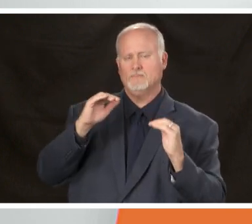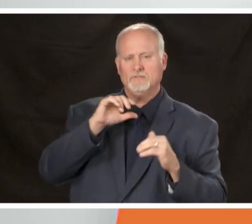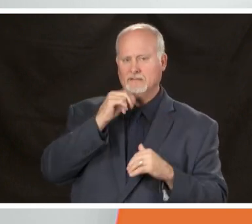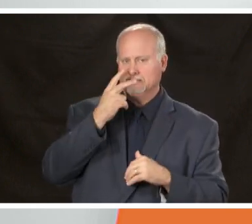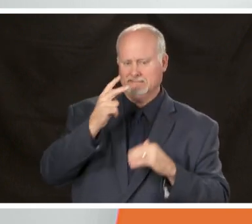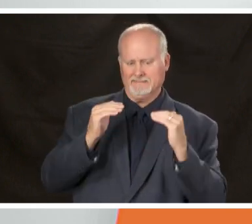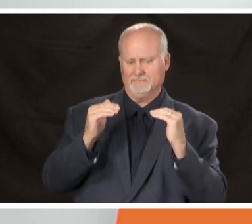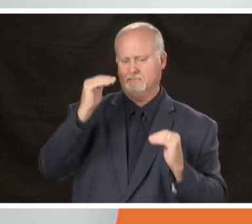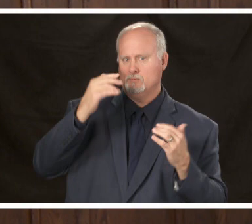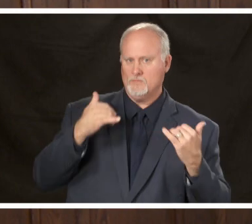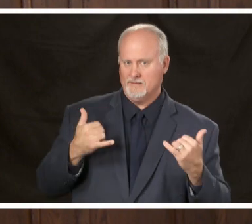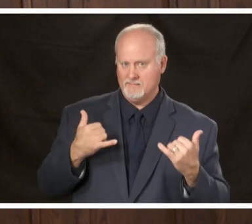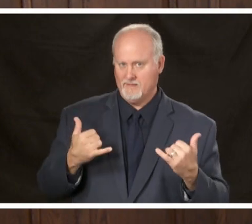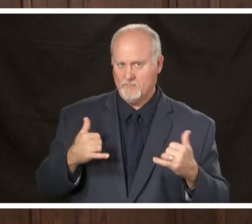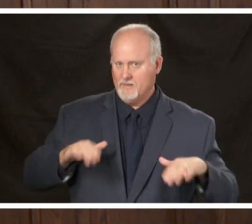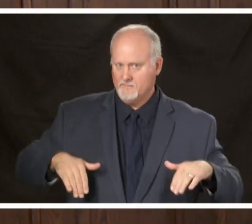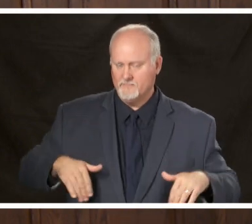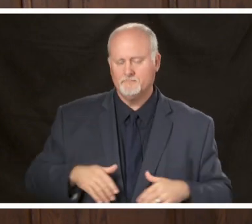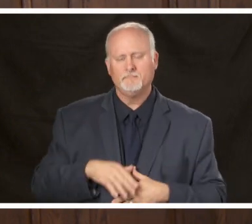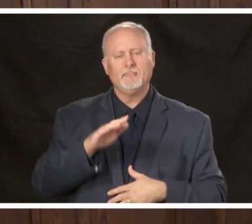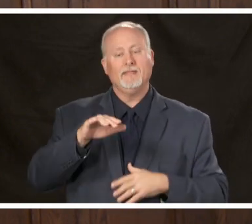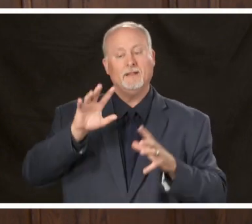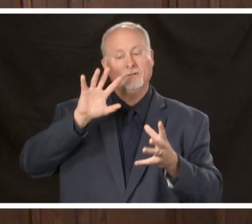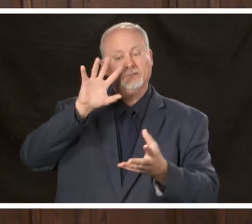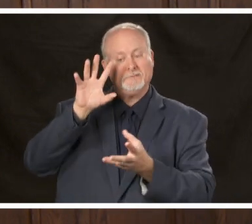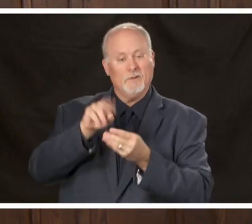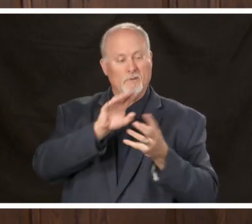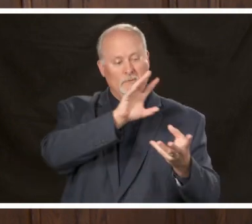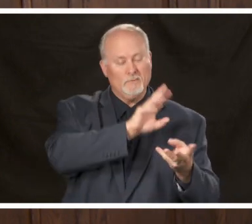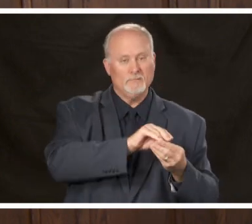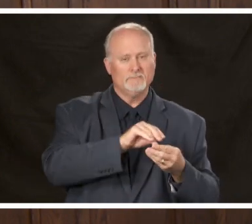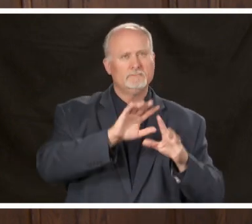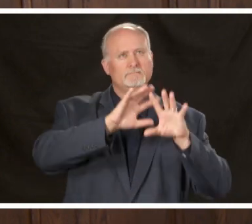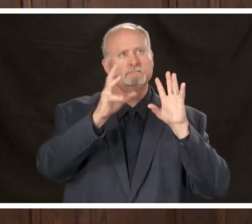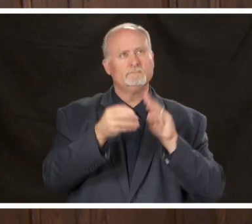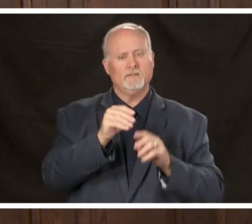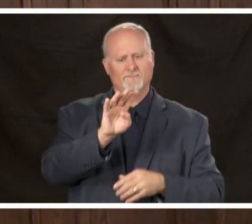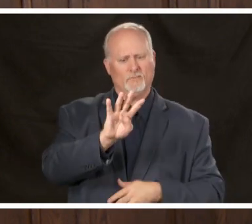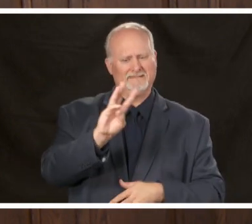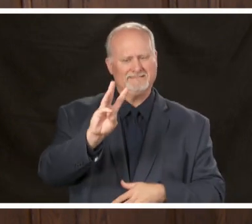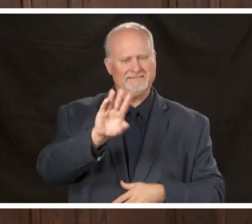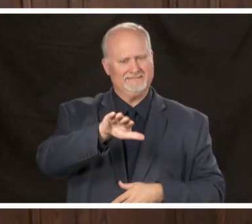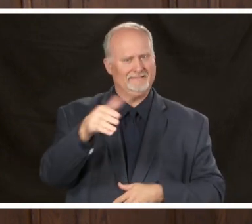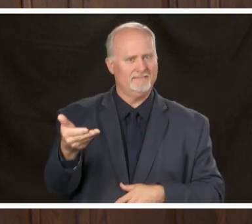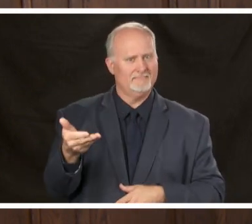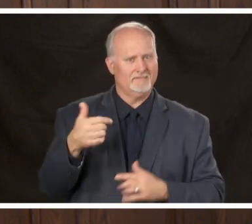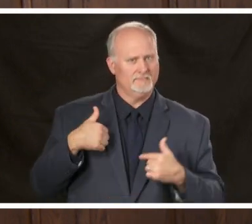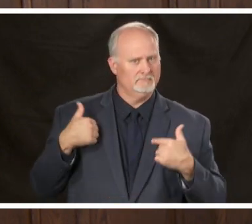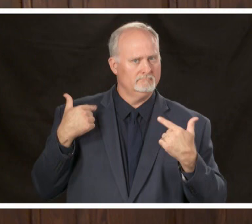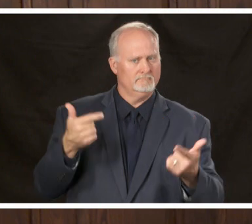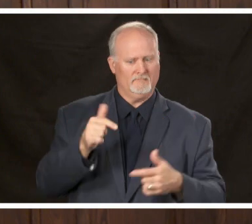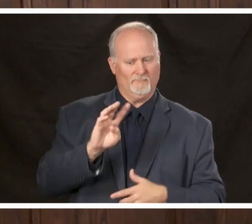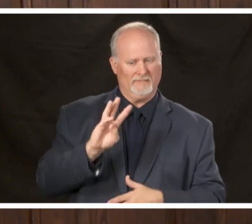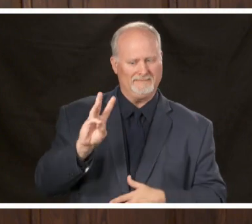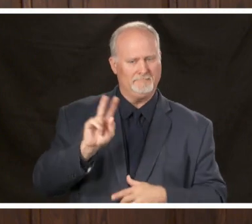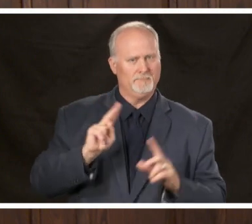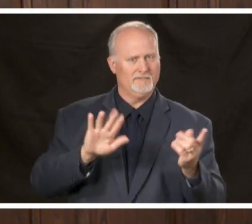now you know our total number right now I believe is 46 deaths so you know we we